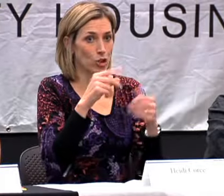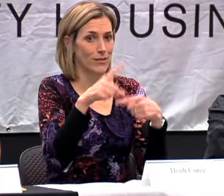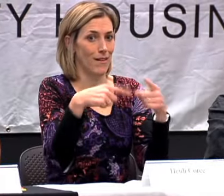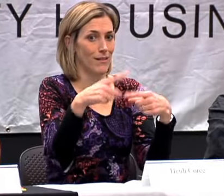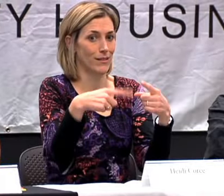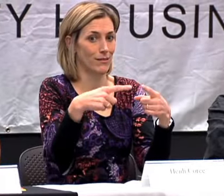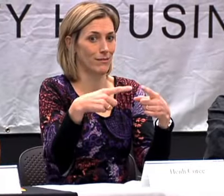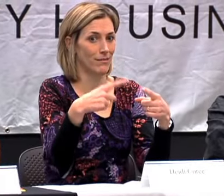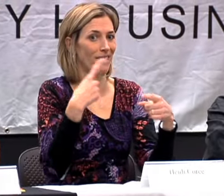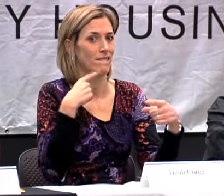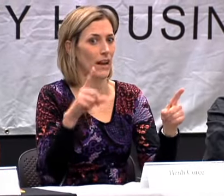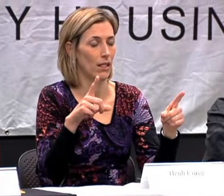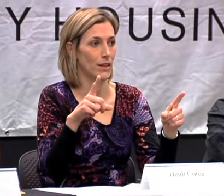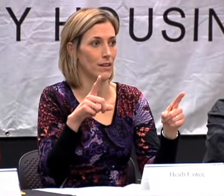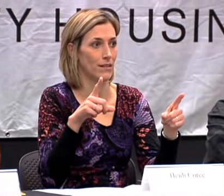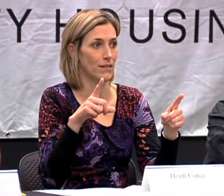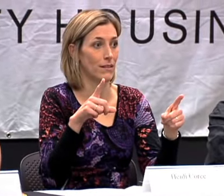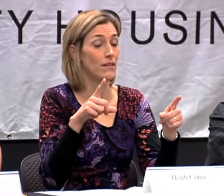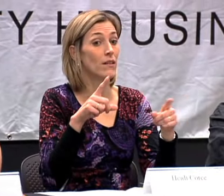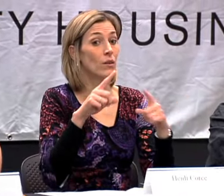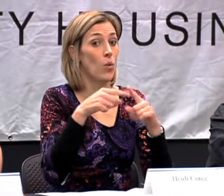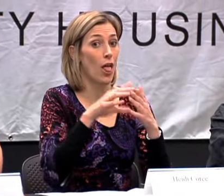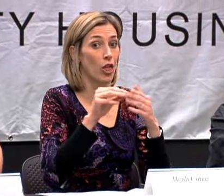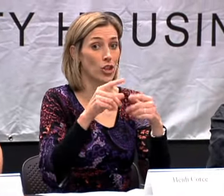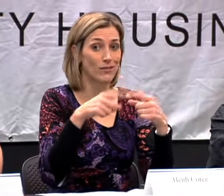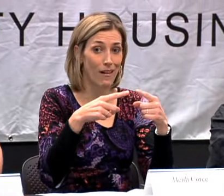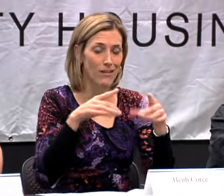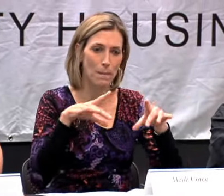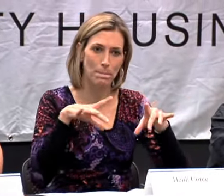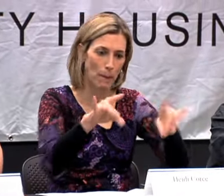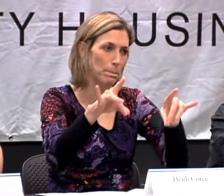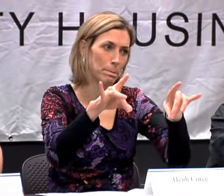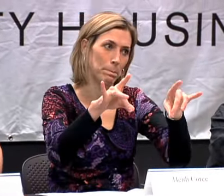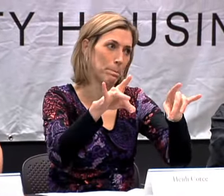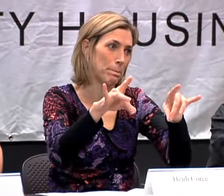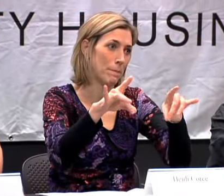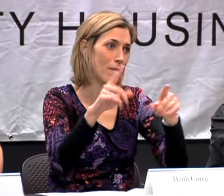VERY SUCCESSFUL. AND AT THE AGE OF 18 I LEARNED TO SIGN, FINALLY. AND WHEN I